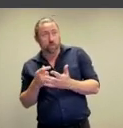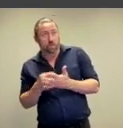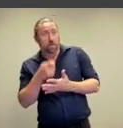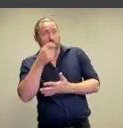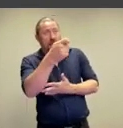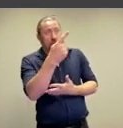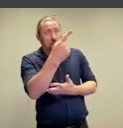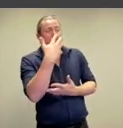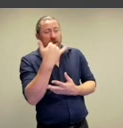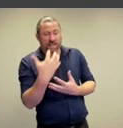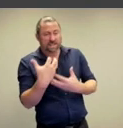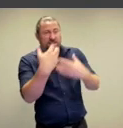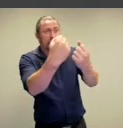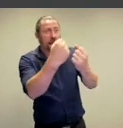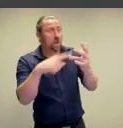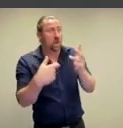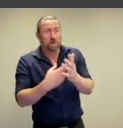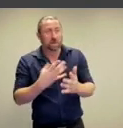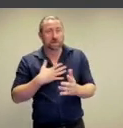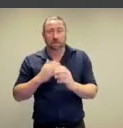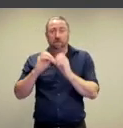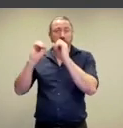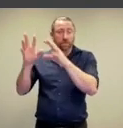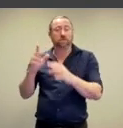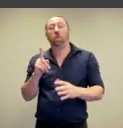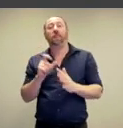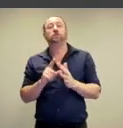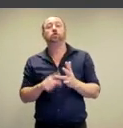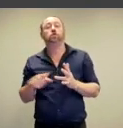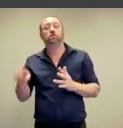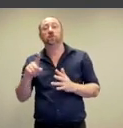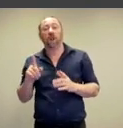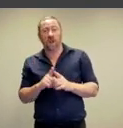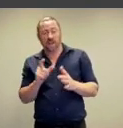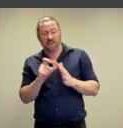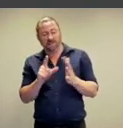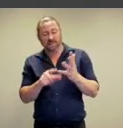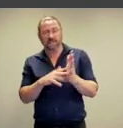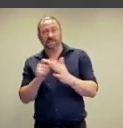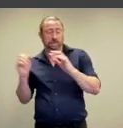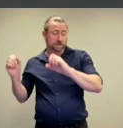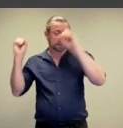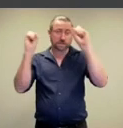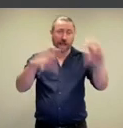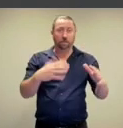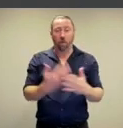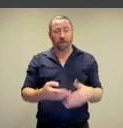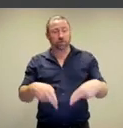of actually paying for their produce to be taken away, they can protest by dumping their